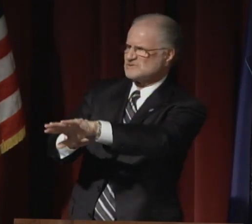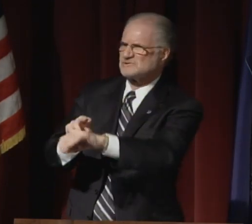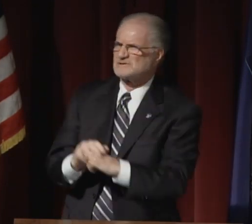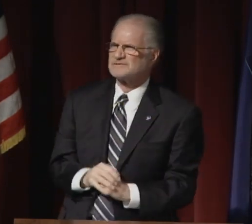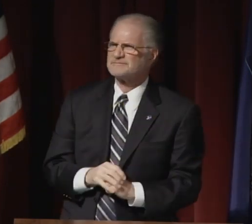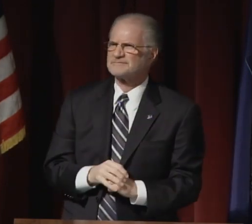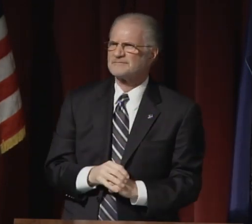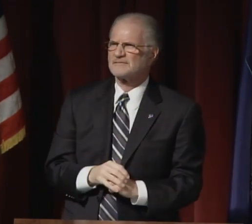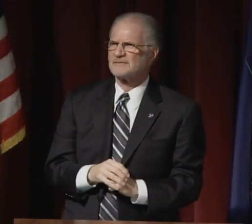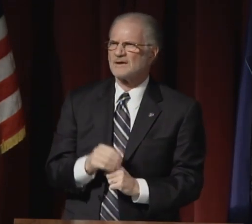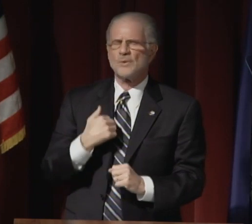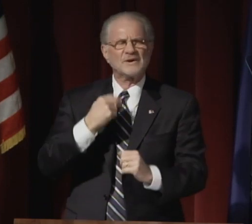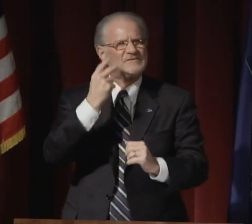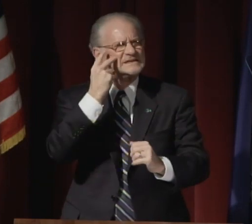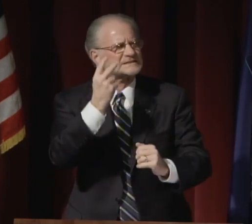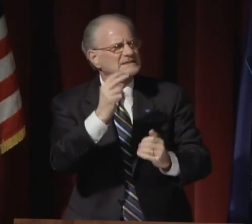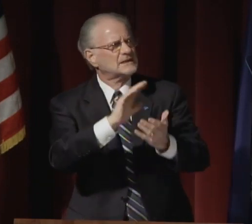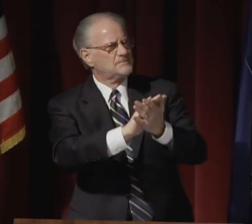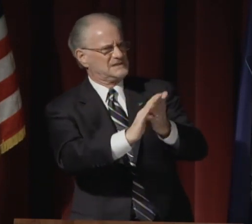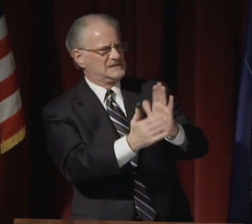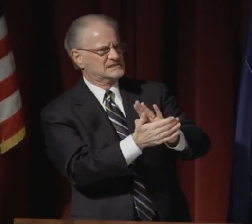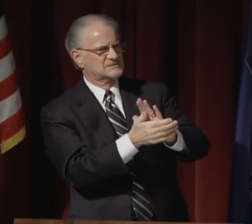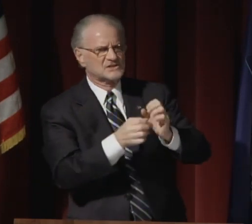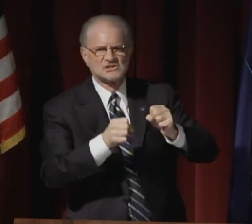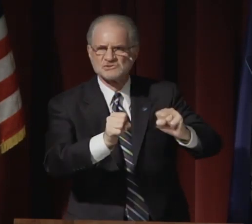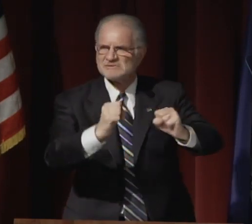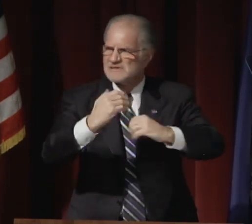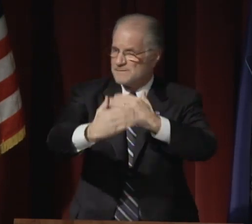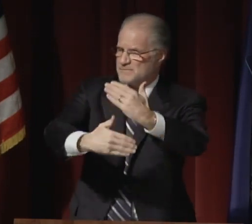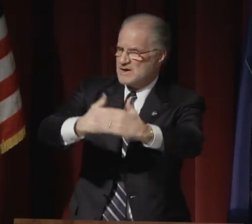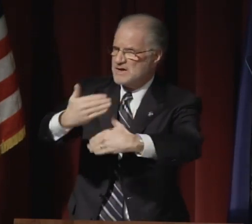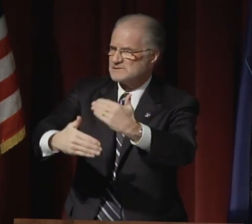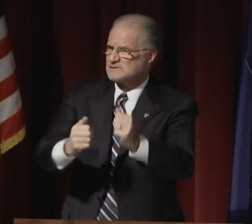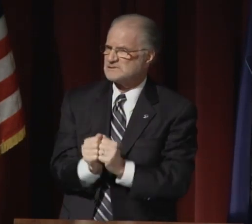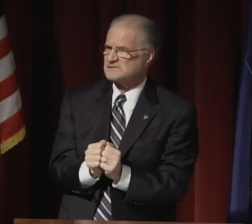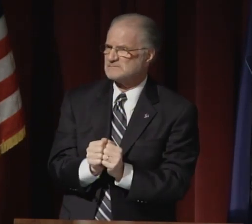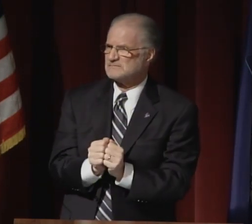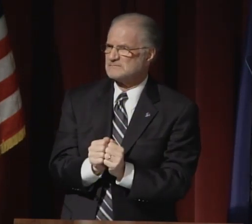are with the people of that historic nation.